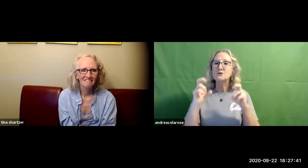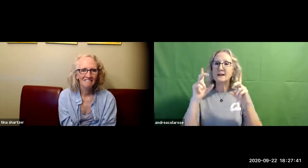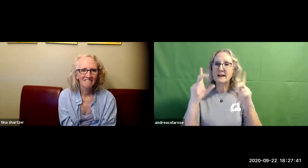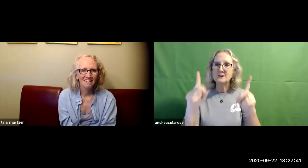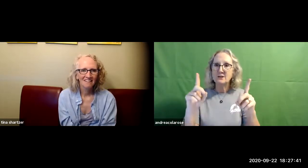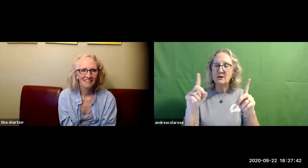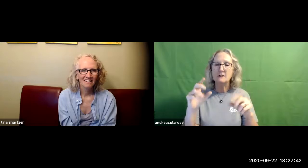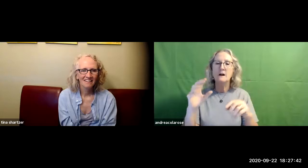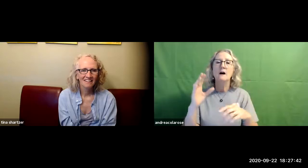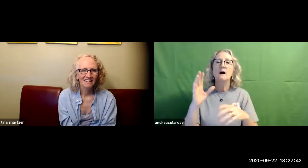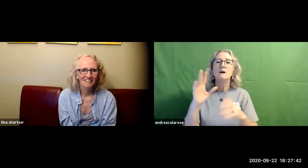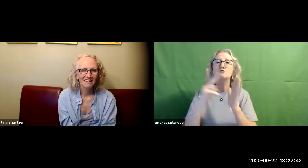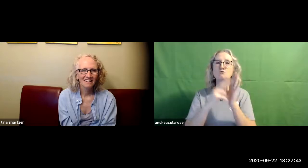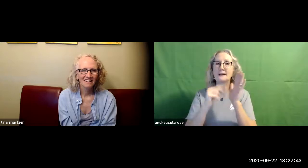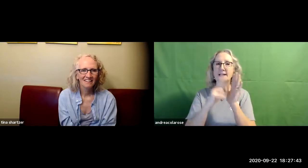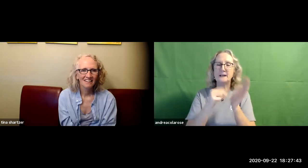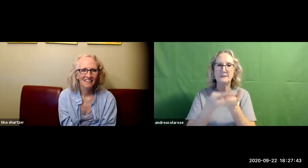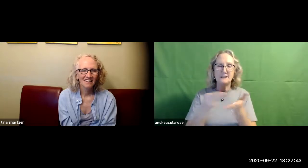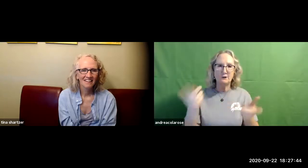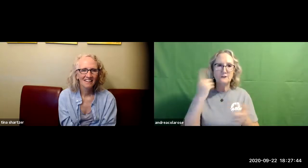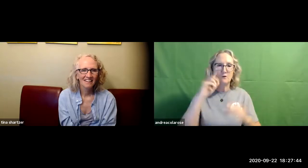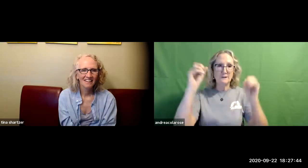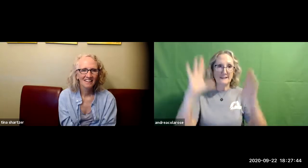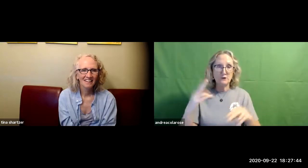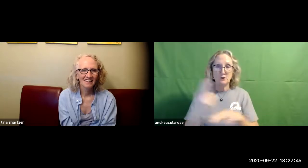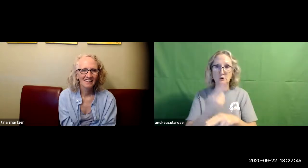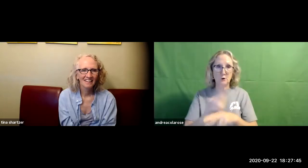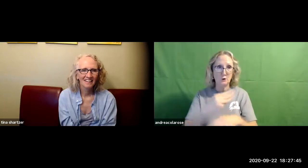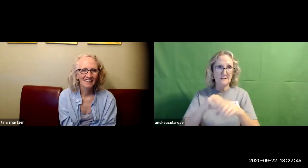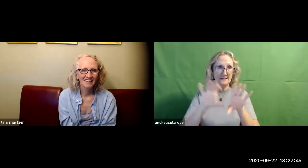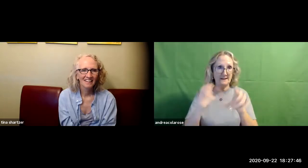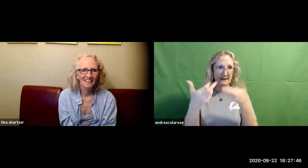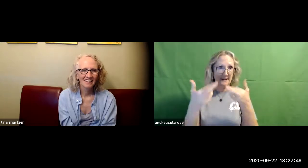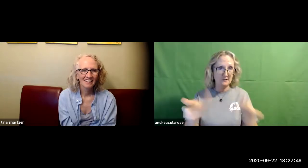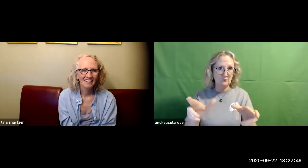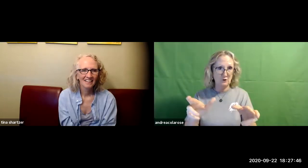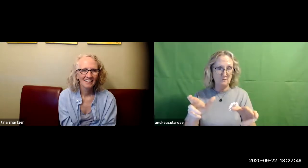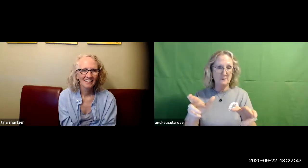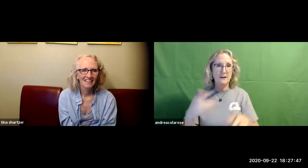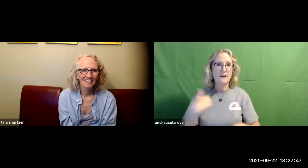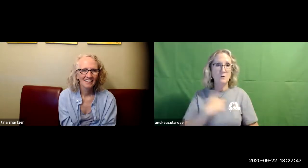creating accessible educational